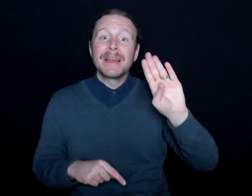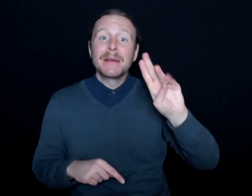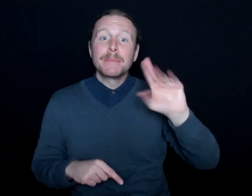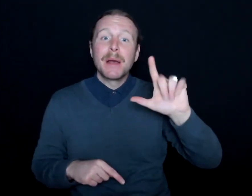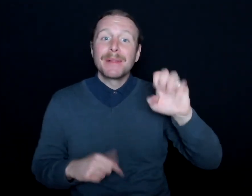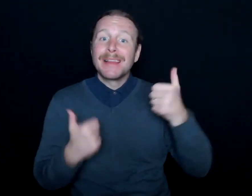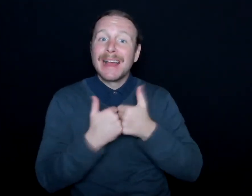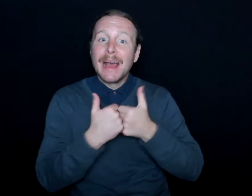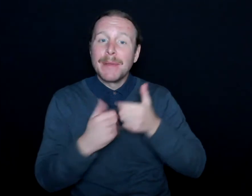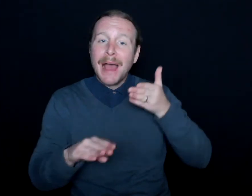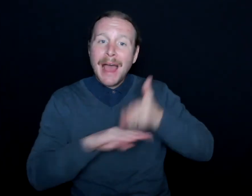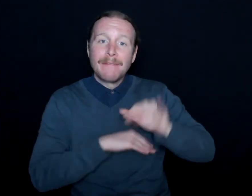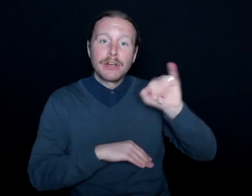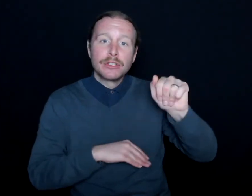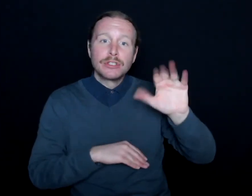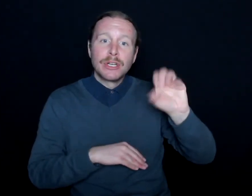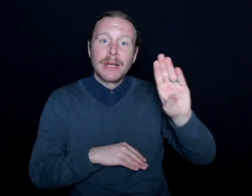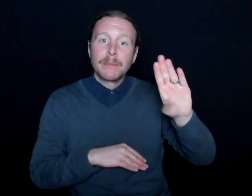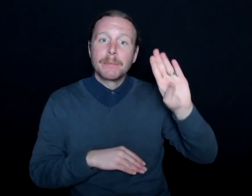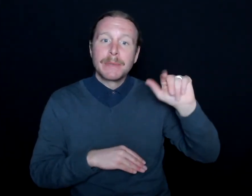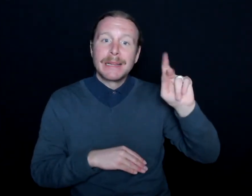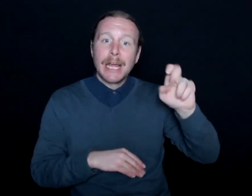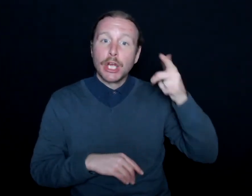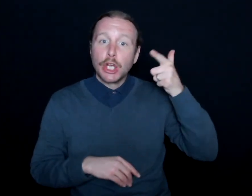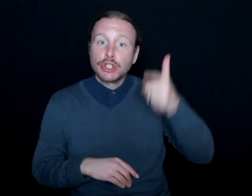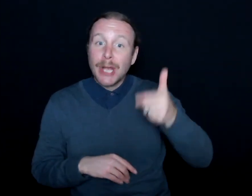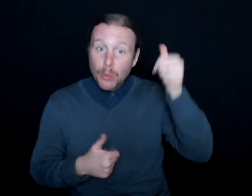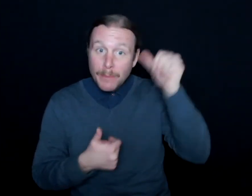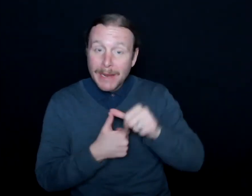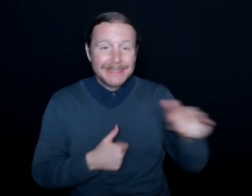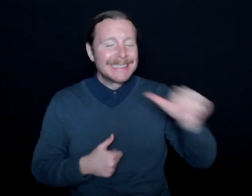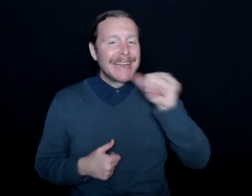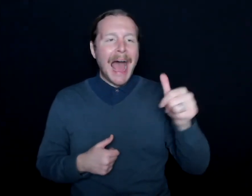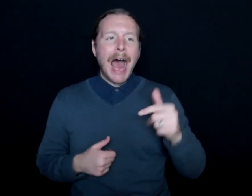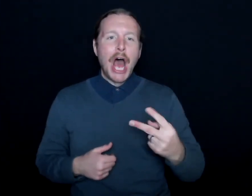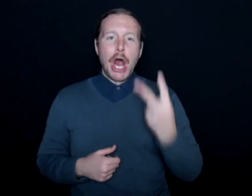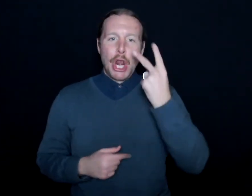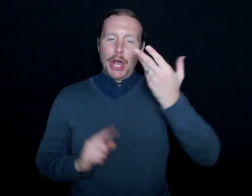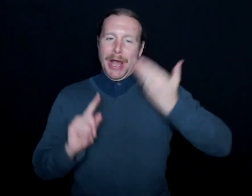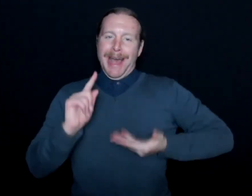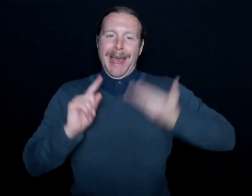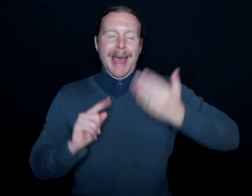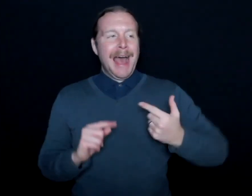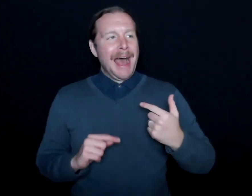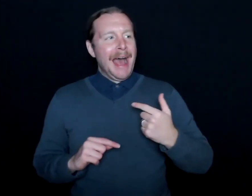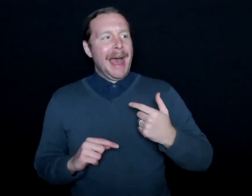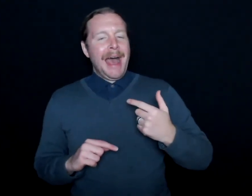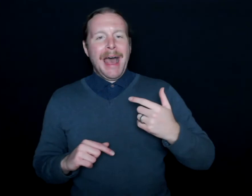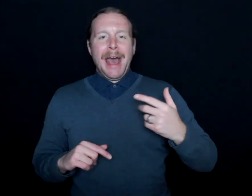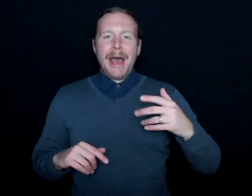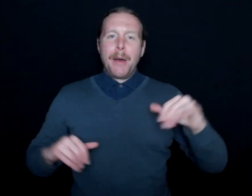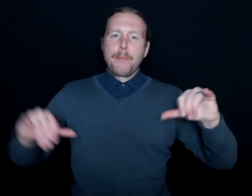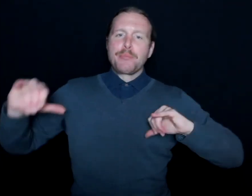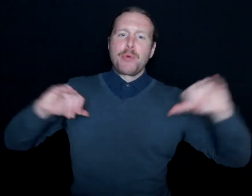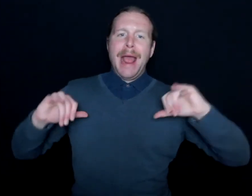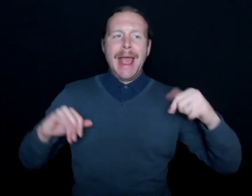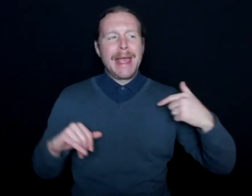after Jacob Blake was shot, that's not just PR. That's not just like, hey, we're going to do this because it makes us look good.